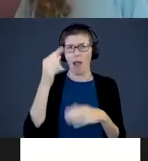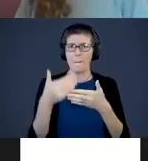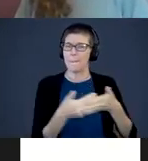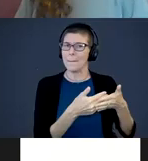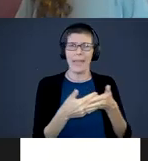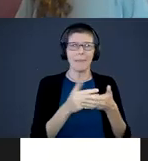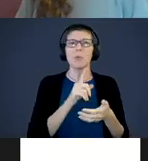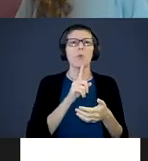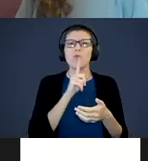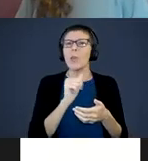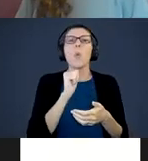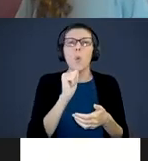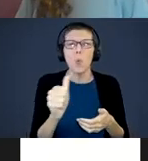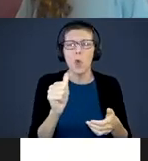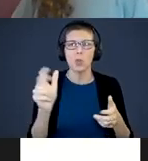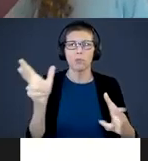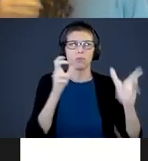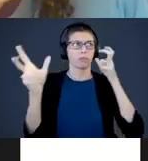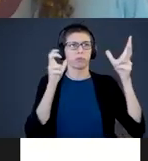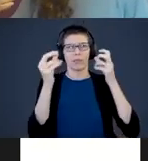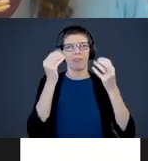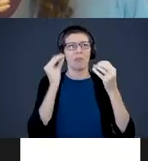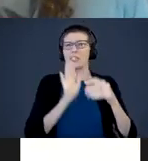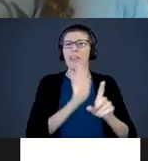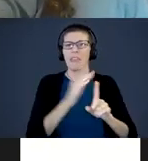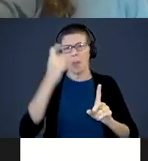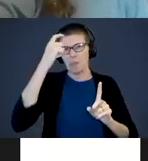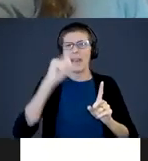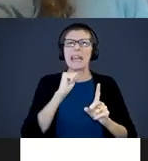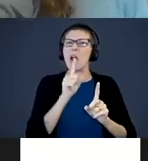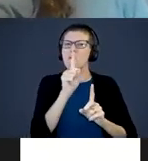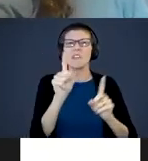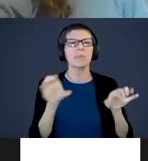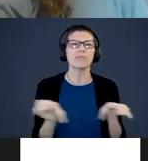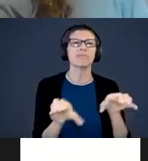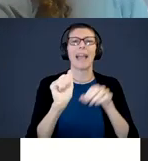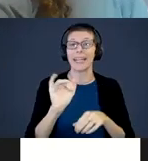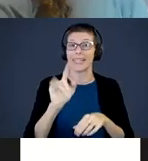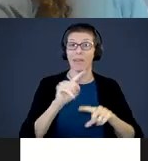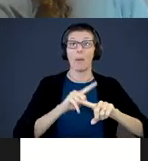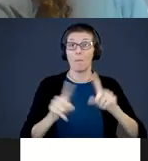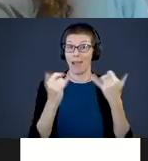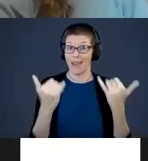into information, that their brains weren’t really that active. But what we know is that babies